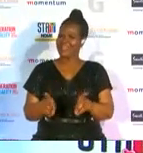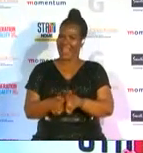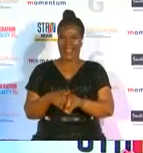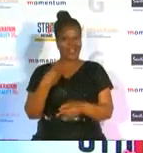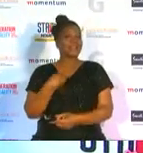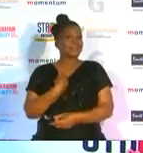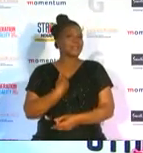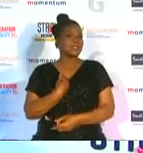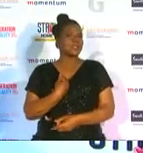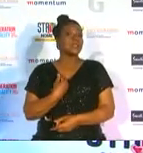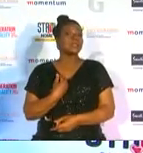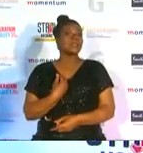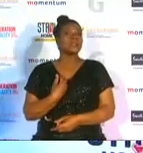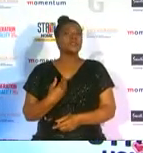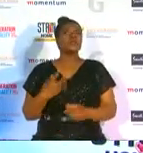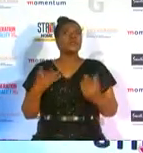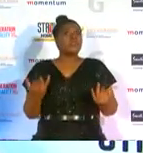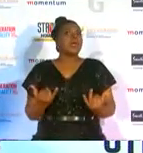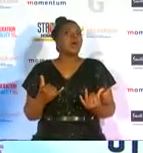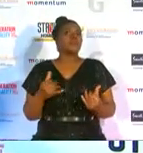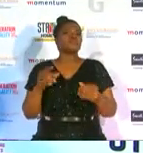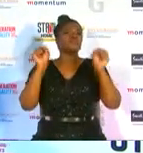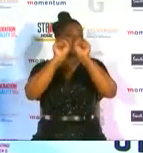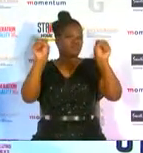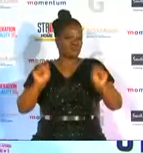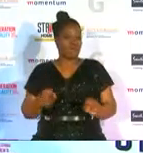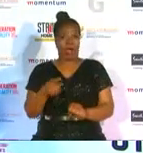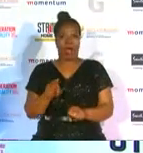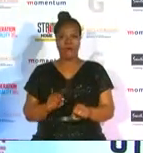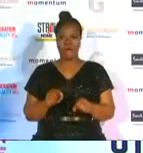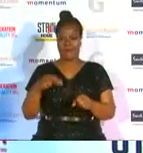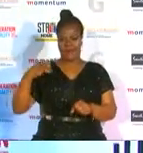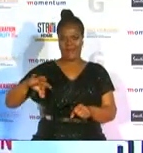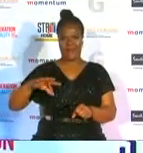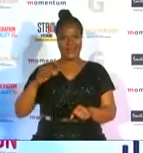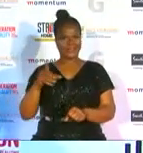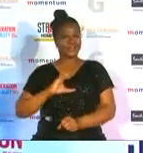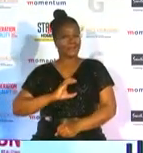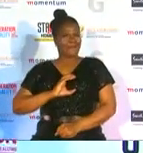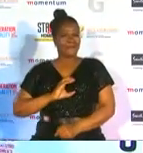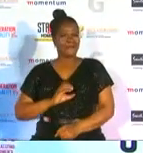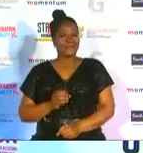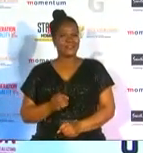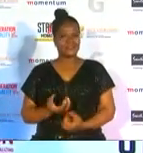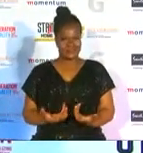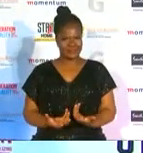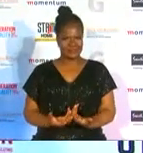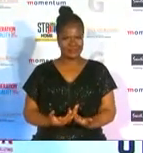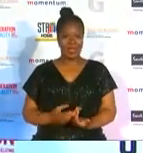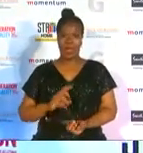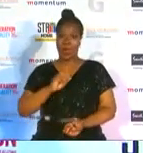so we try to create a structure for girls and women to instill confidence in them because i believe if they